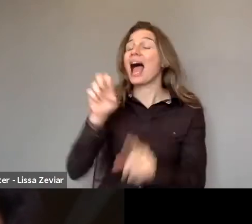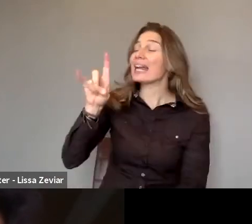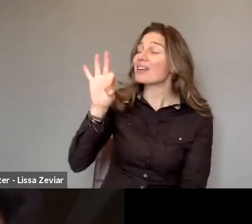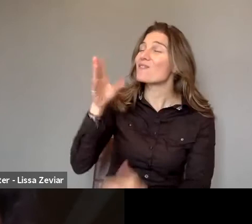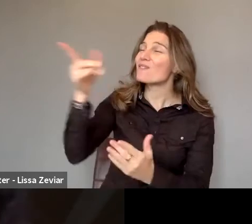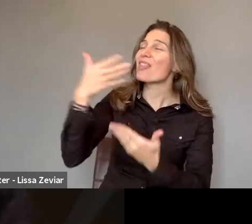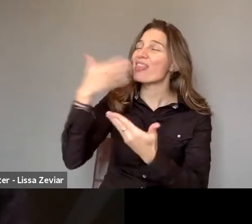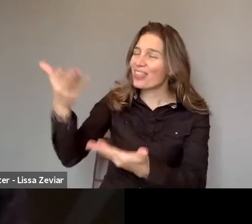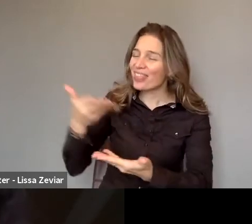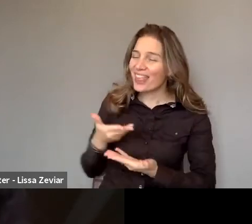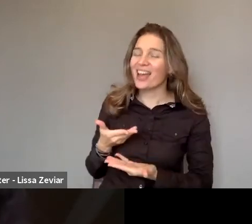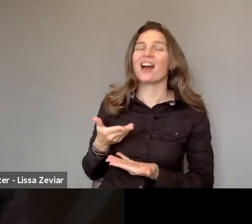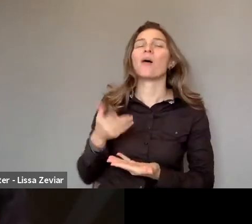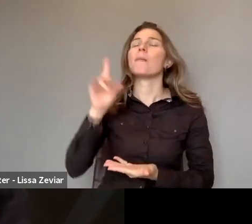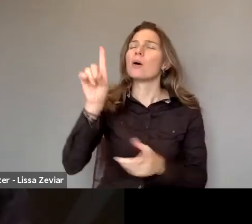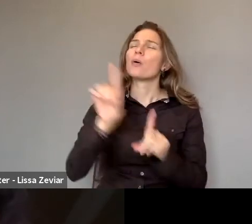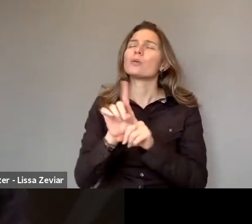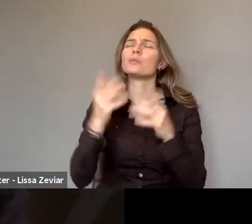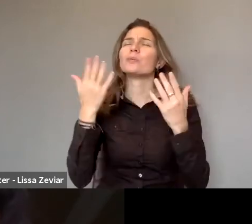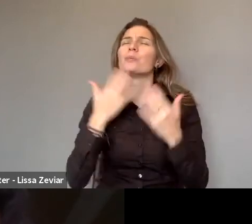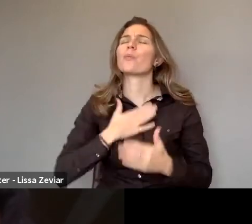I’d like to thank the previous speaker Juultje,